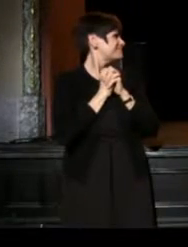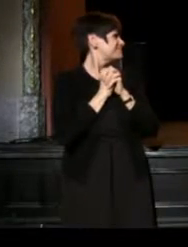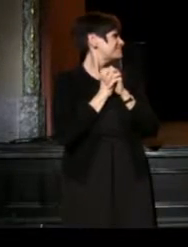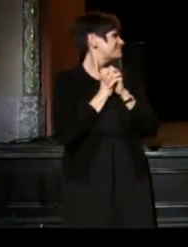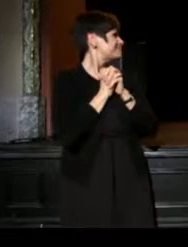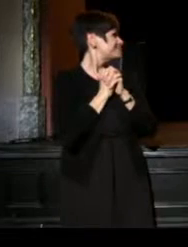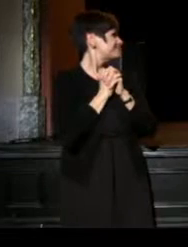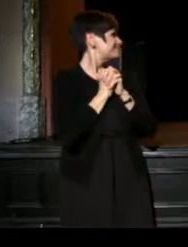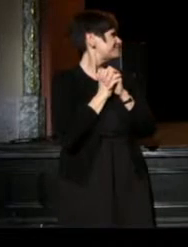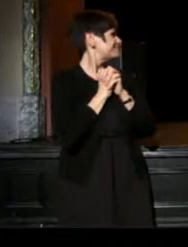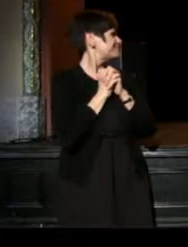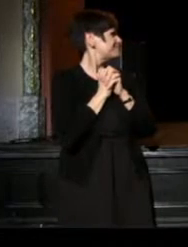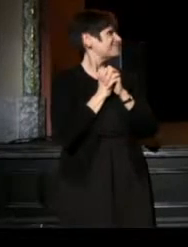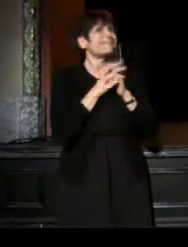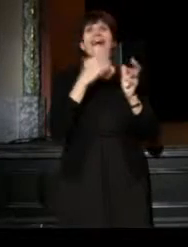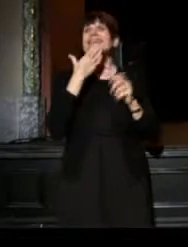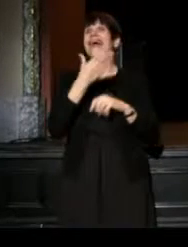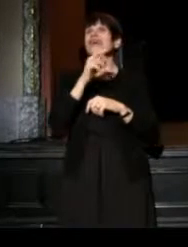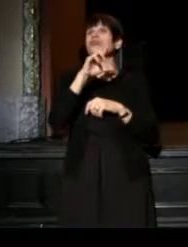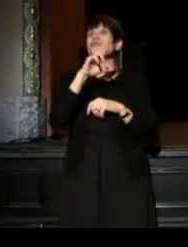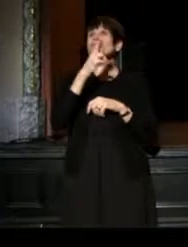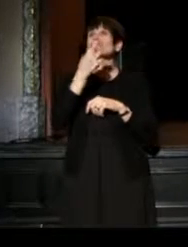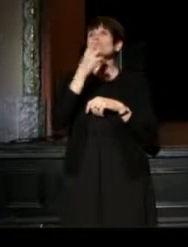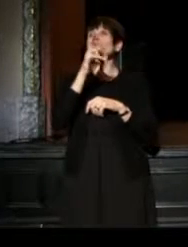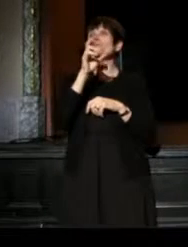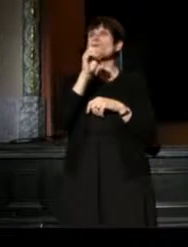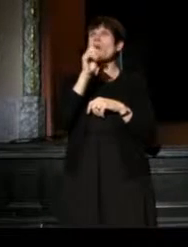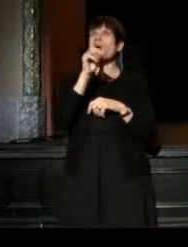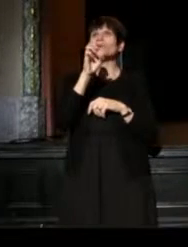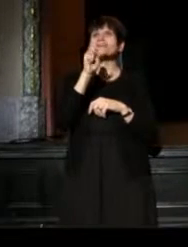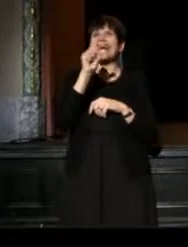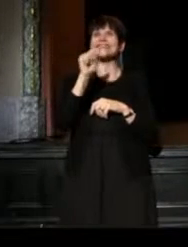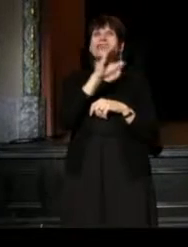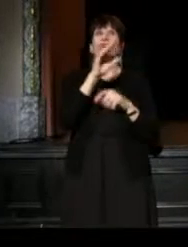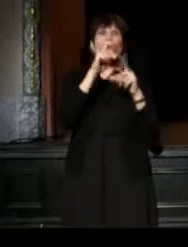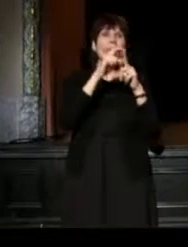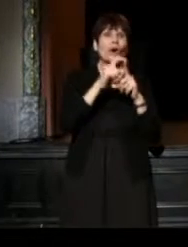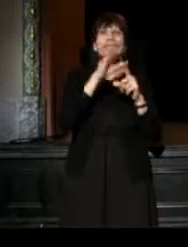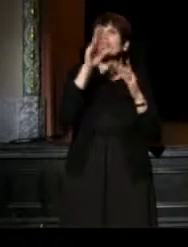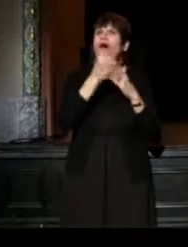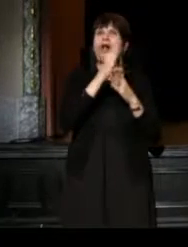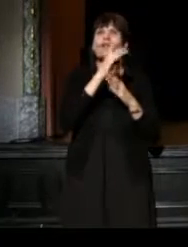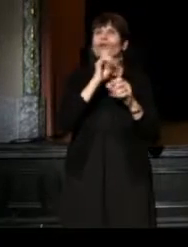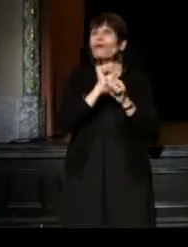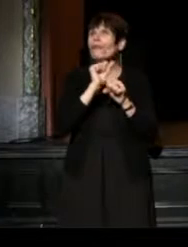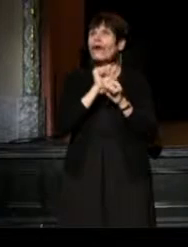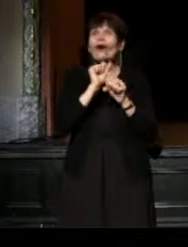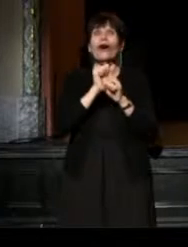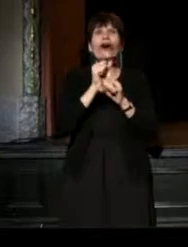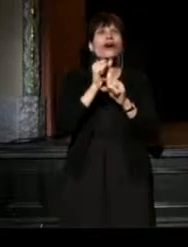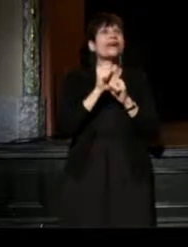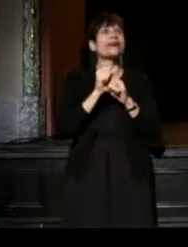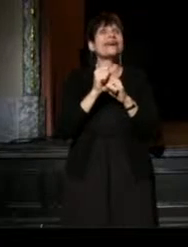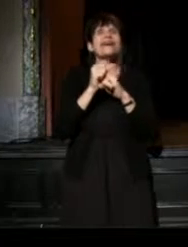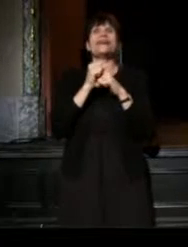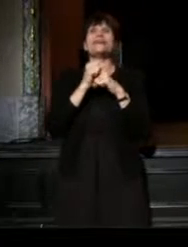(Teresa) Thank you so much Rhodessa. For your words and also for all of your work, leading this field forward.